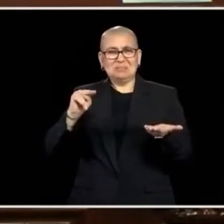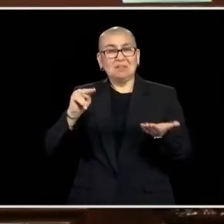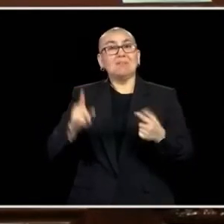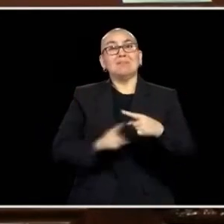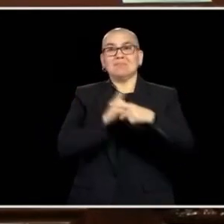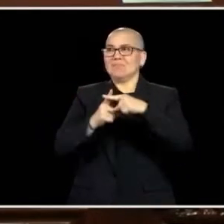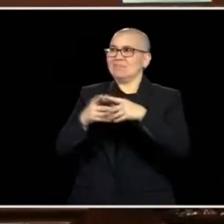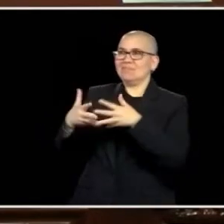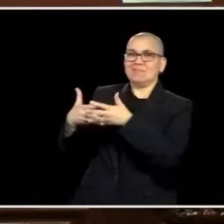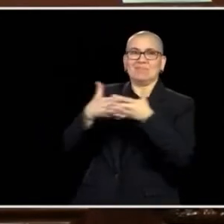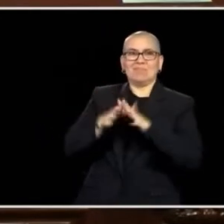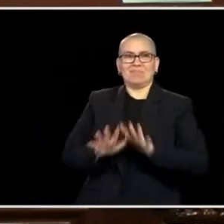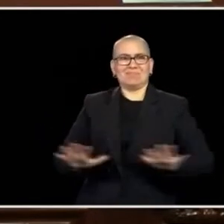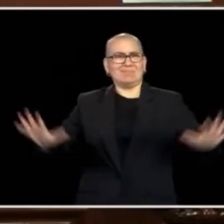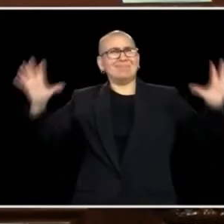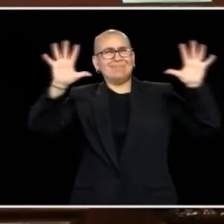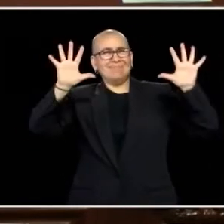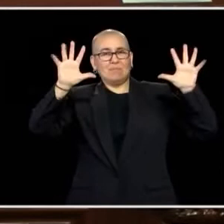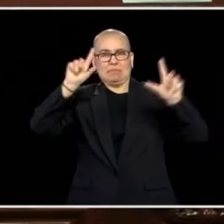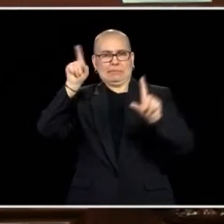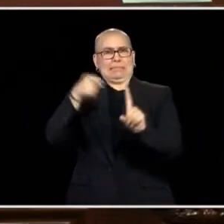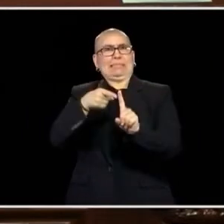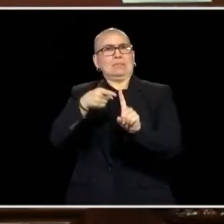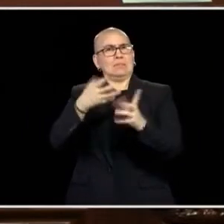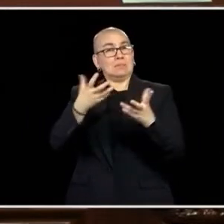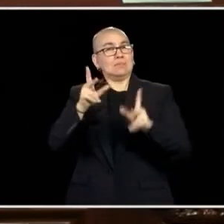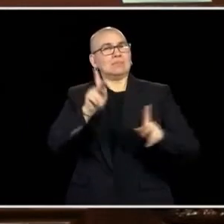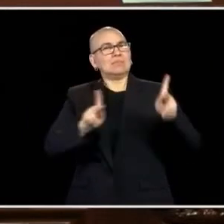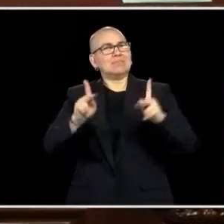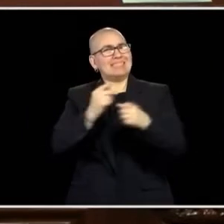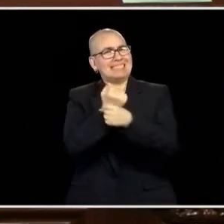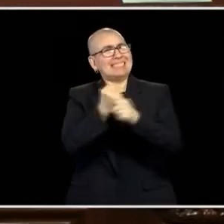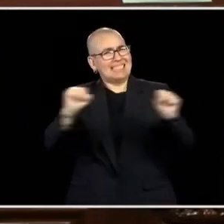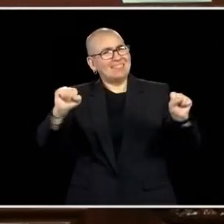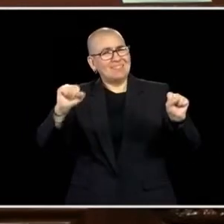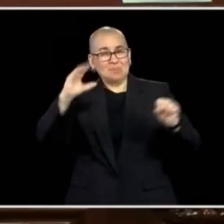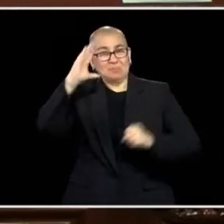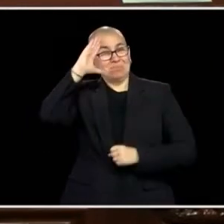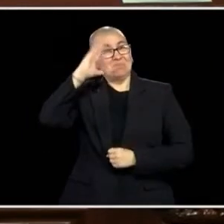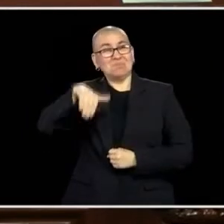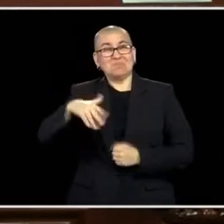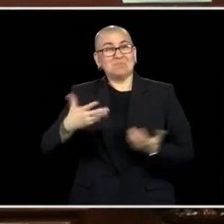IT'S BECOME EXACERBATED BY A WORKFORCE CHALLENGE AND THE PANDEMIC, AND WHETHER IT'S